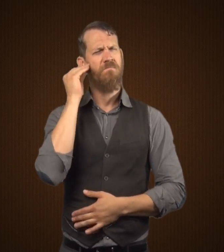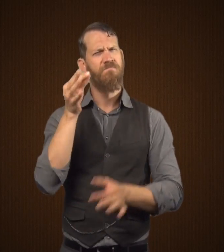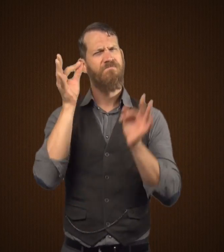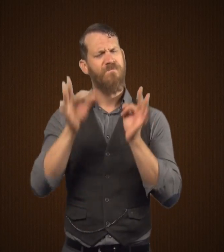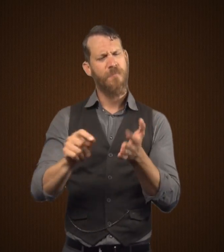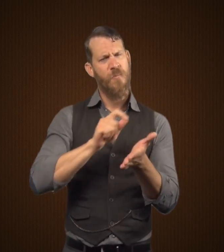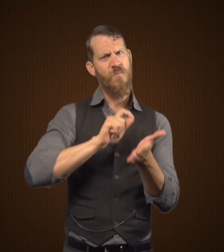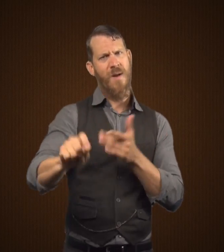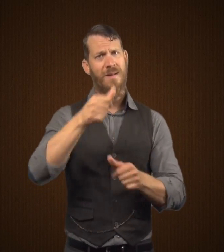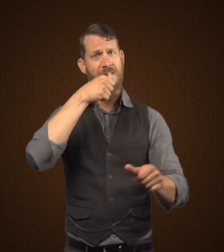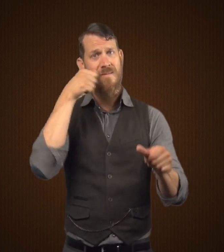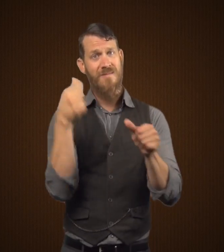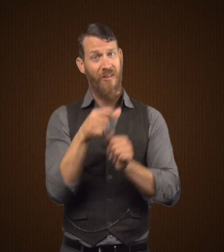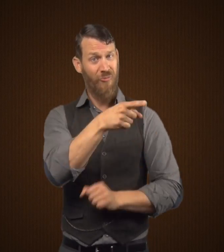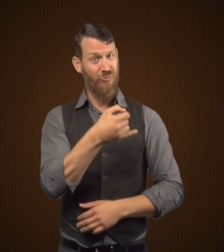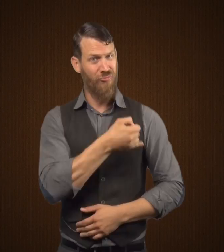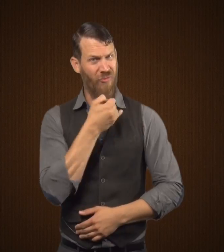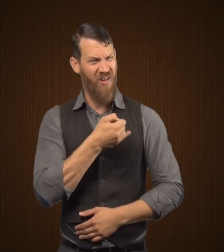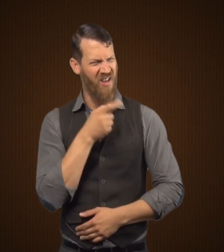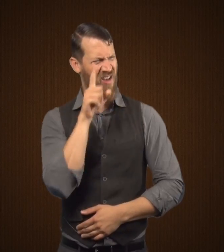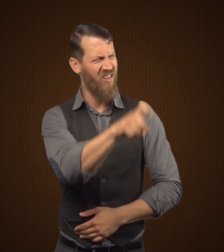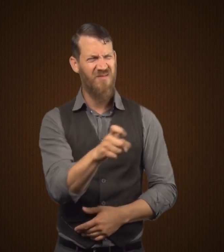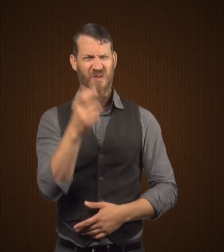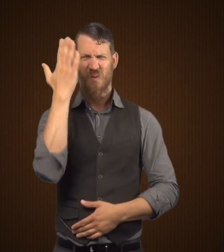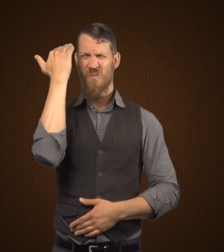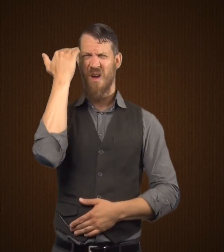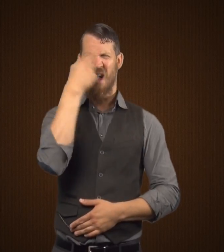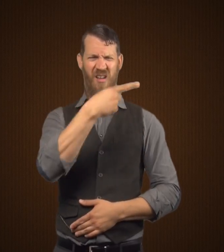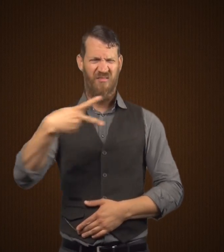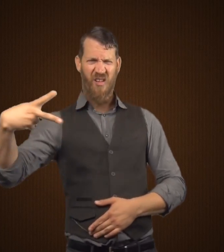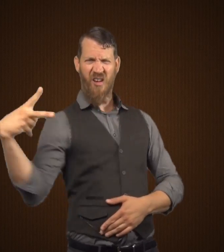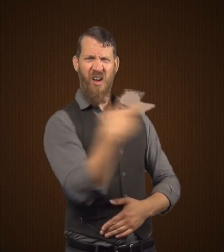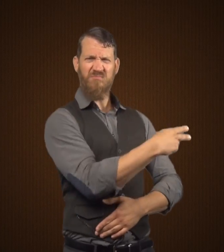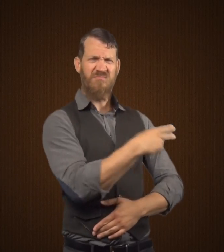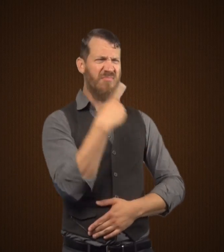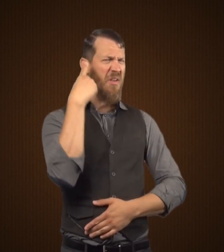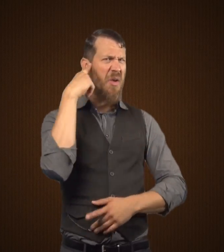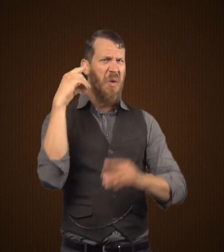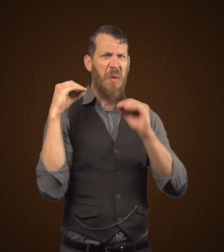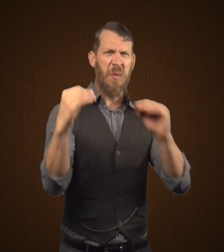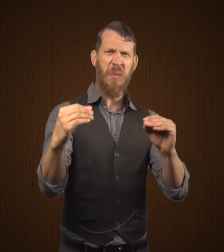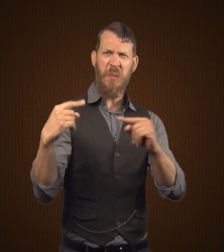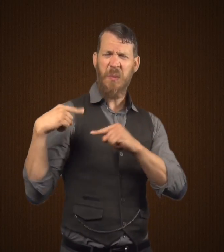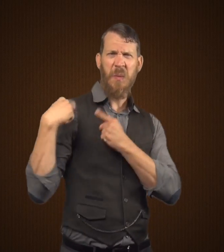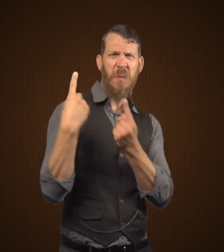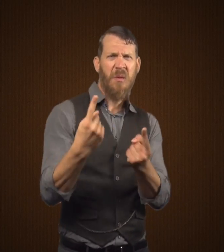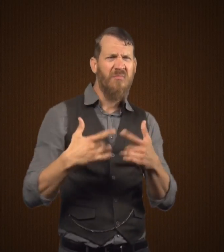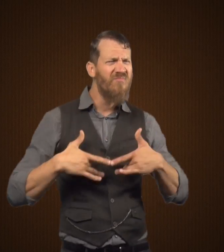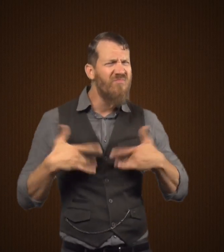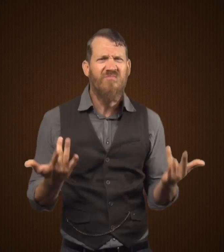So Mr. Utterson decides to go home. And he writes a letter to Dr. Jekyll asking him why he's in seclusion.